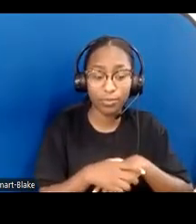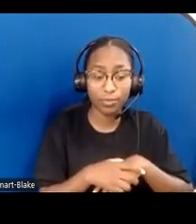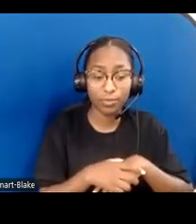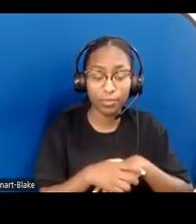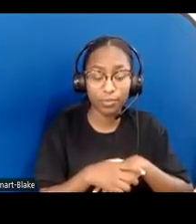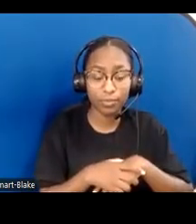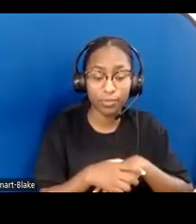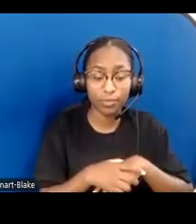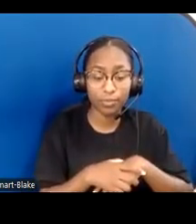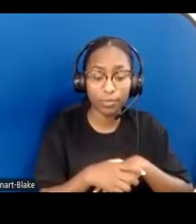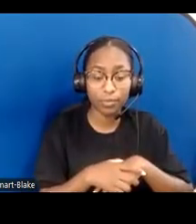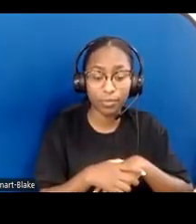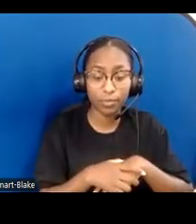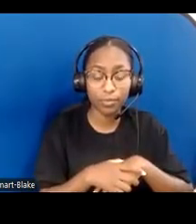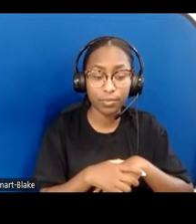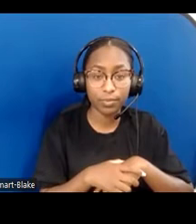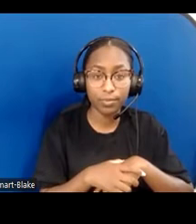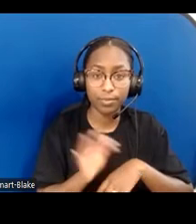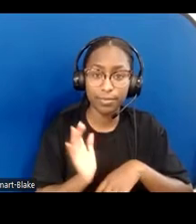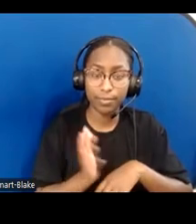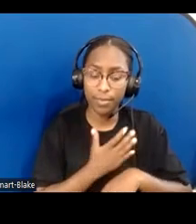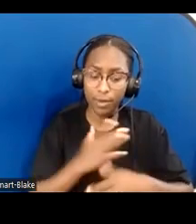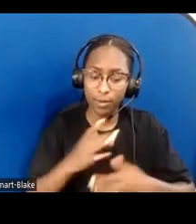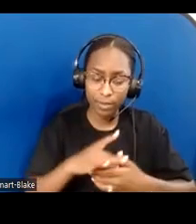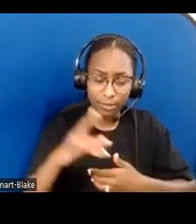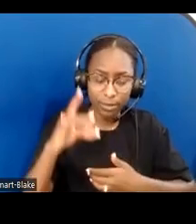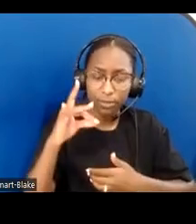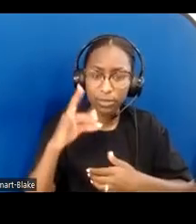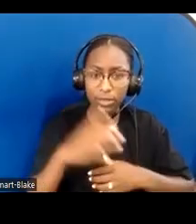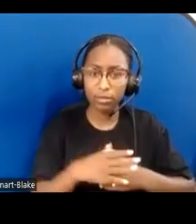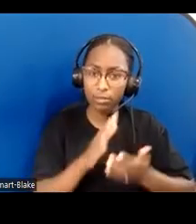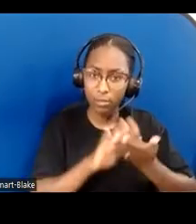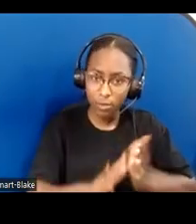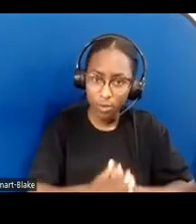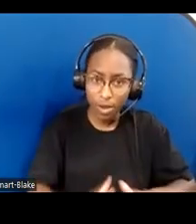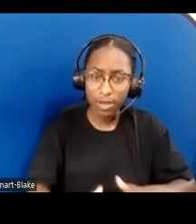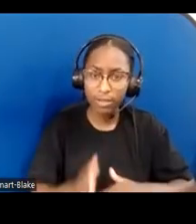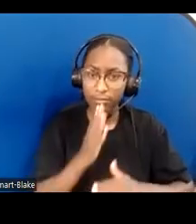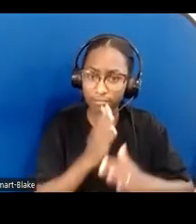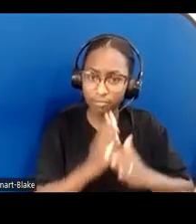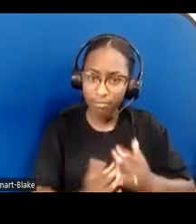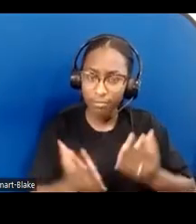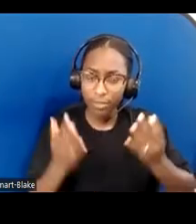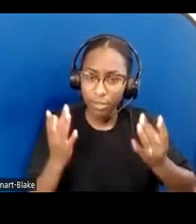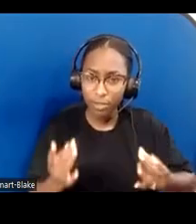To be quiet in spirit, mild, and gentle, listening to our God and following his lead.